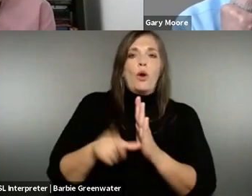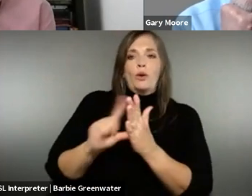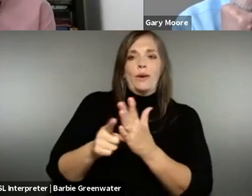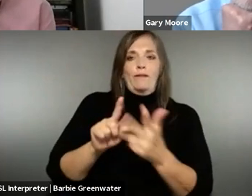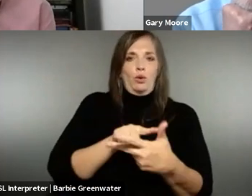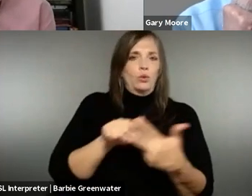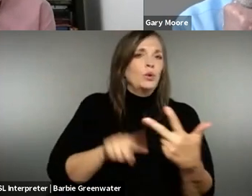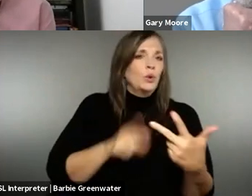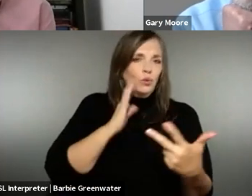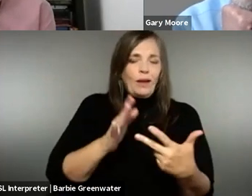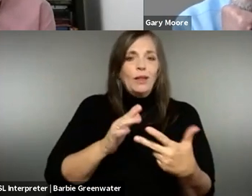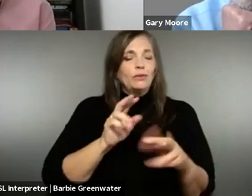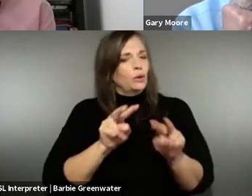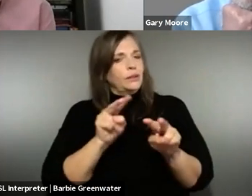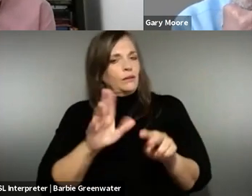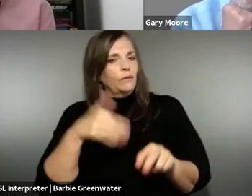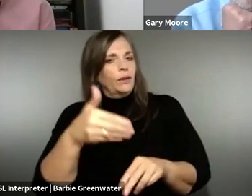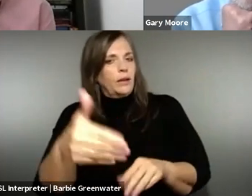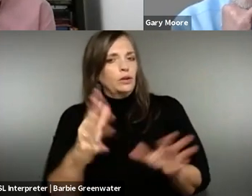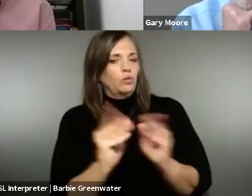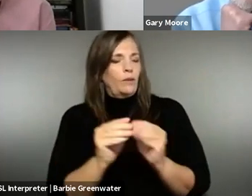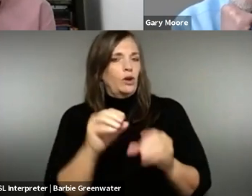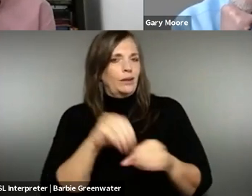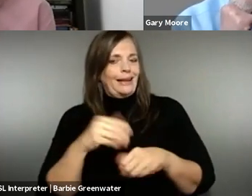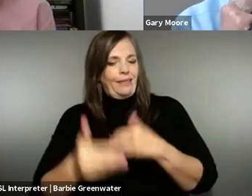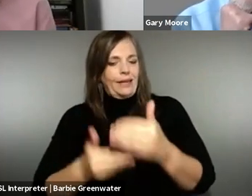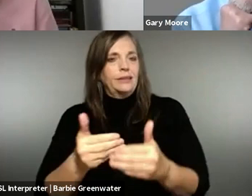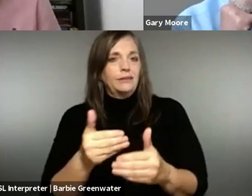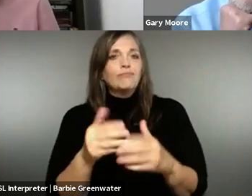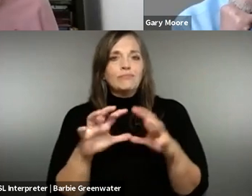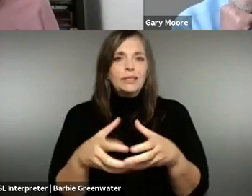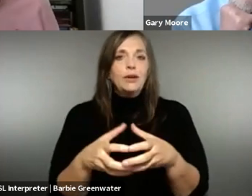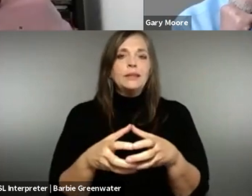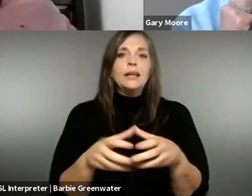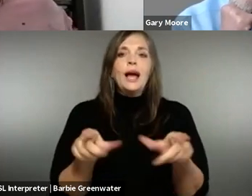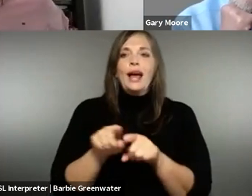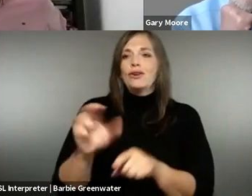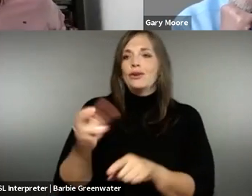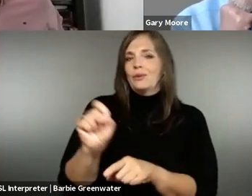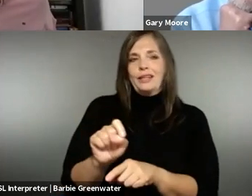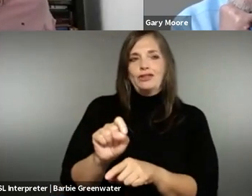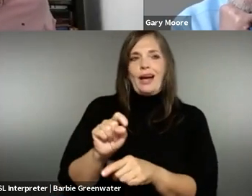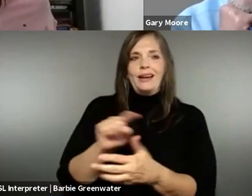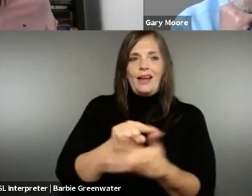ability and another webinar on the web accessibility directive review. So stay tuned for the upcoming webinars in this series